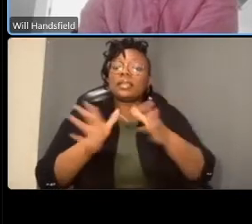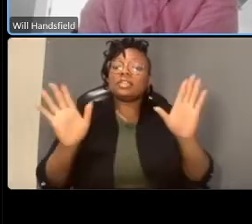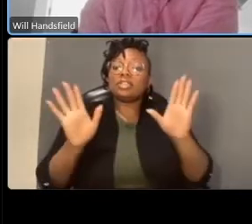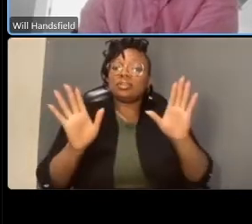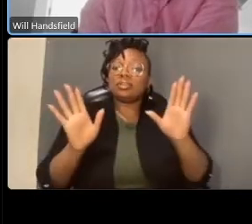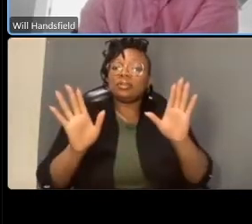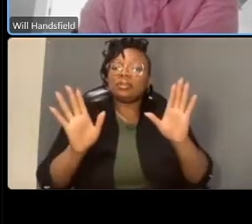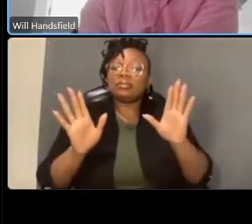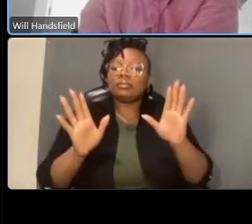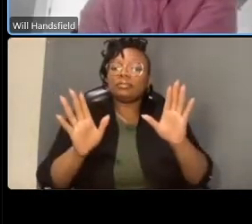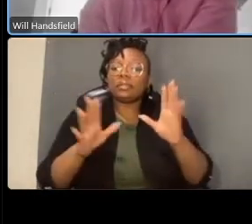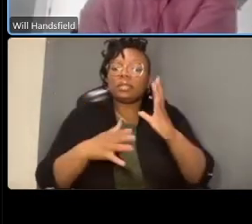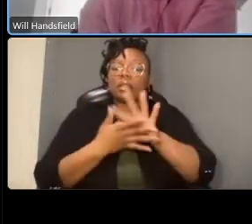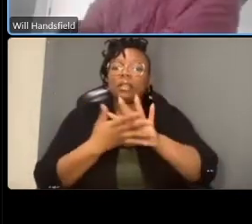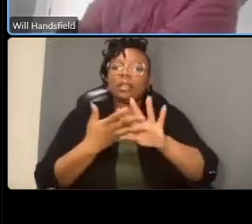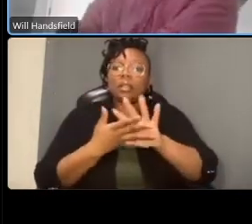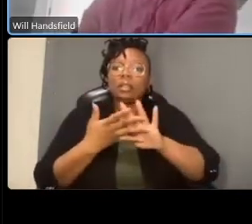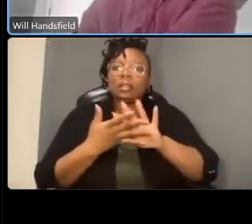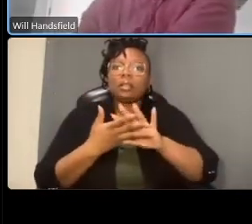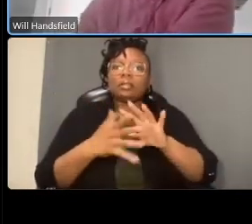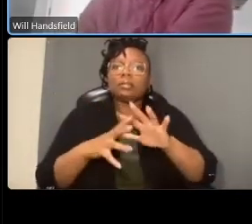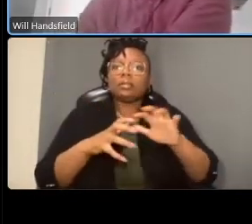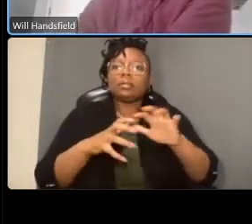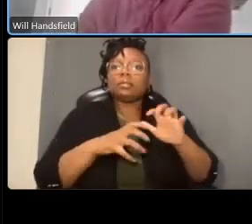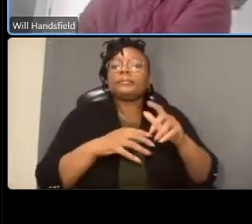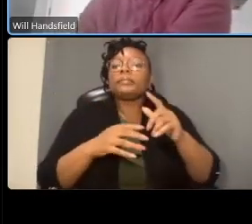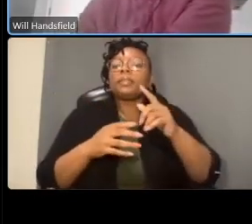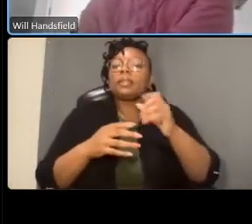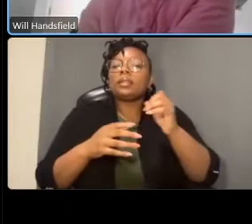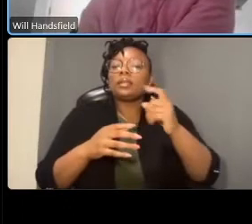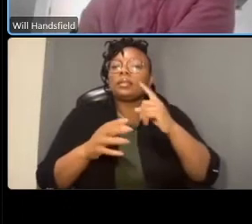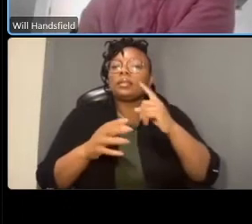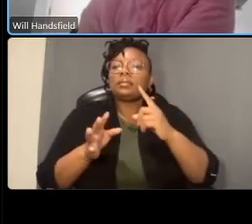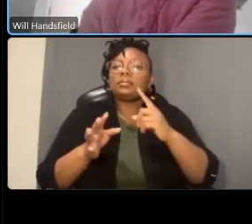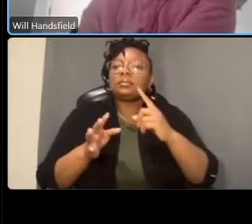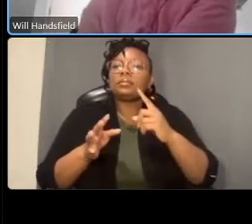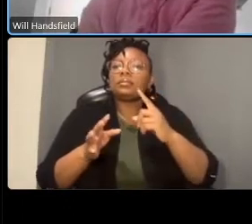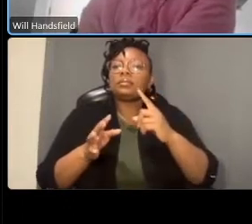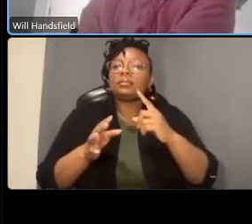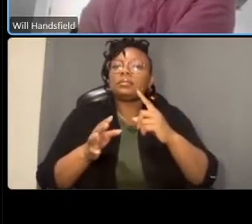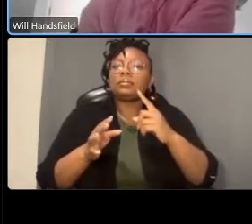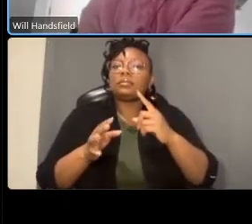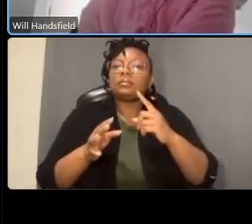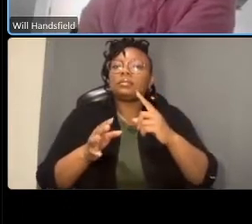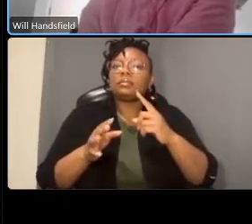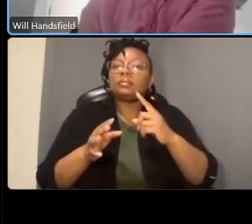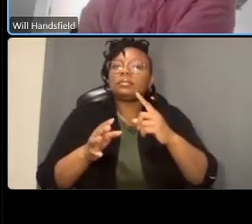higher bicycle use significantly higher compliance with the the rules and uh regulations of the